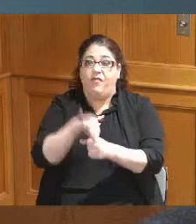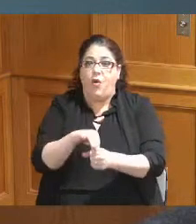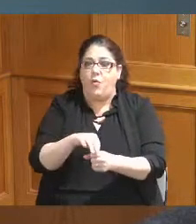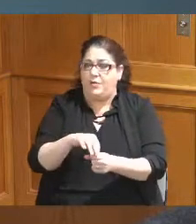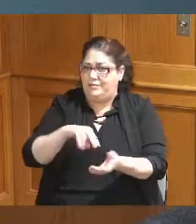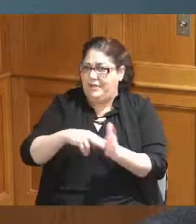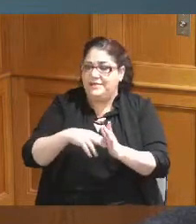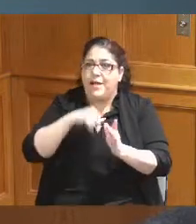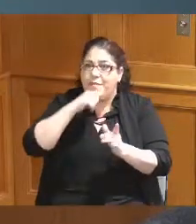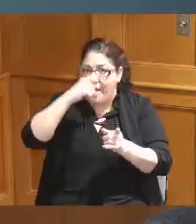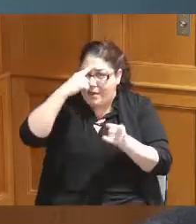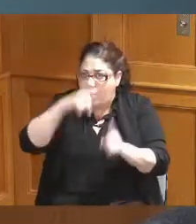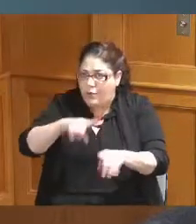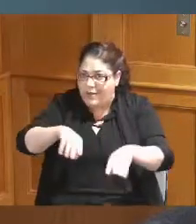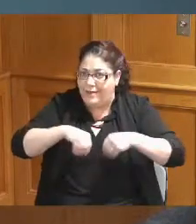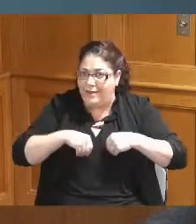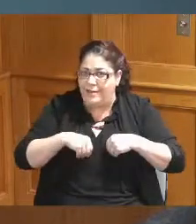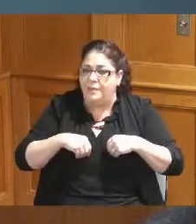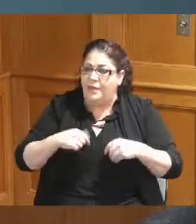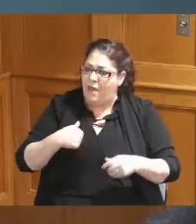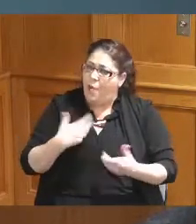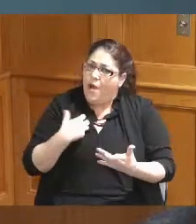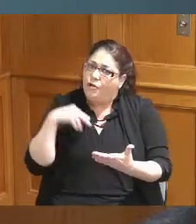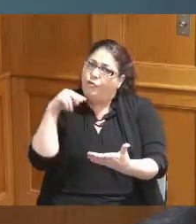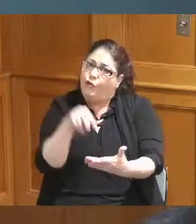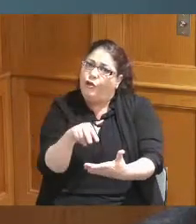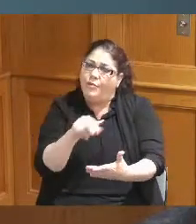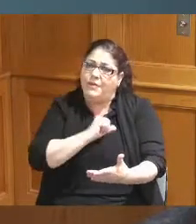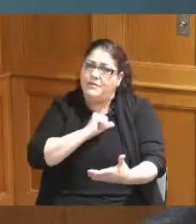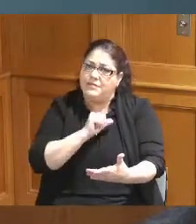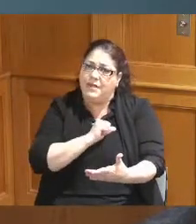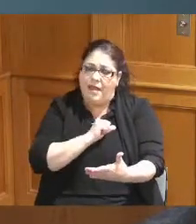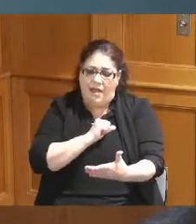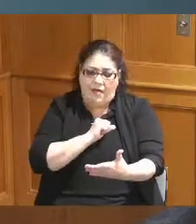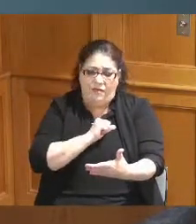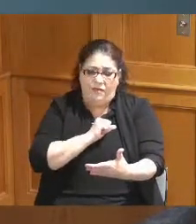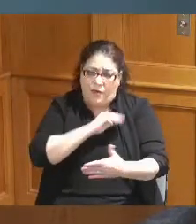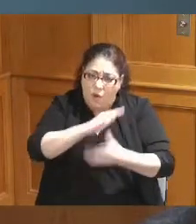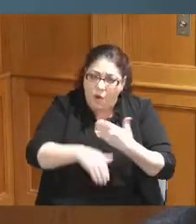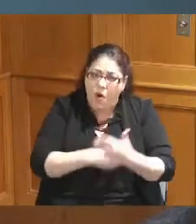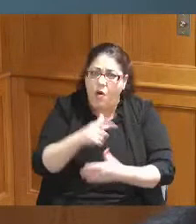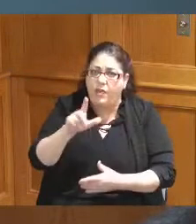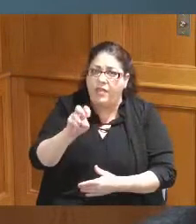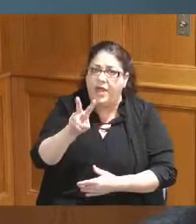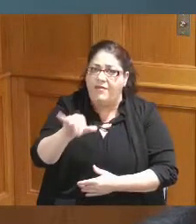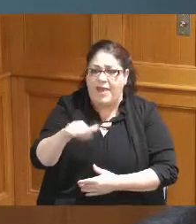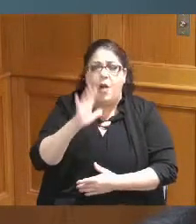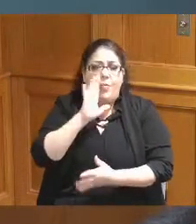ing because I want to take a look at you know all the levees and I'm going to meet with the zoo I